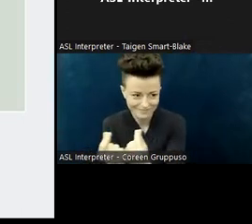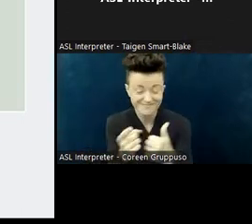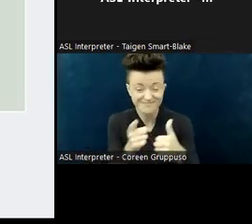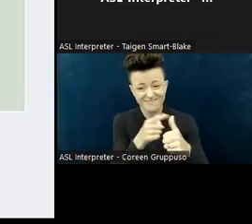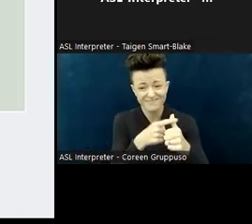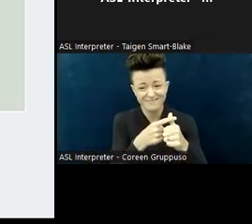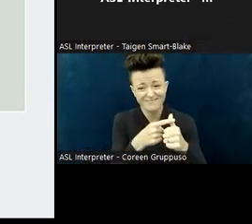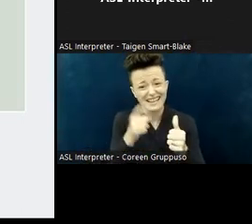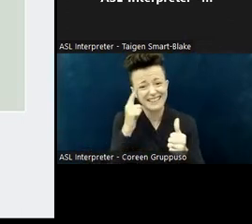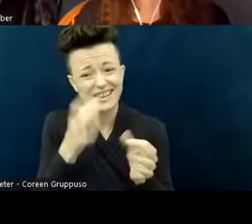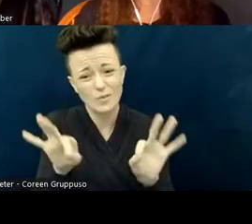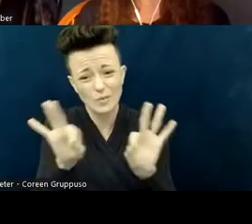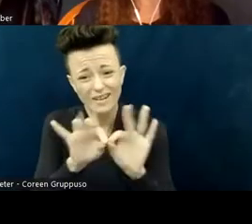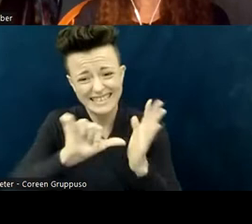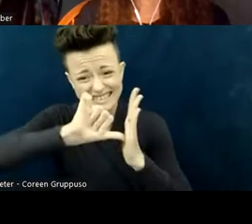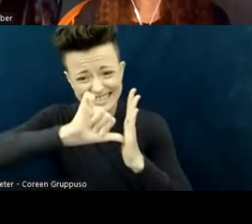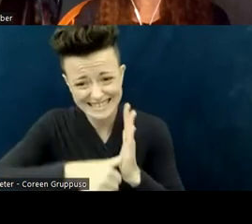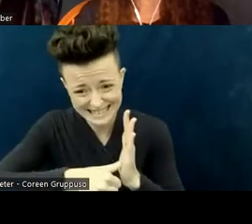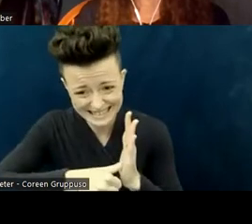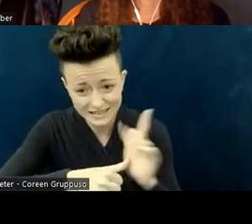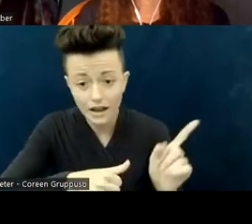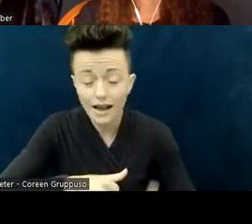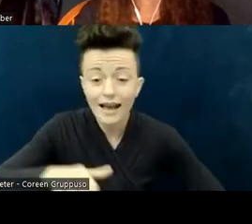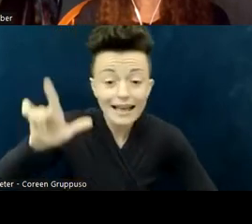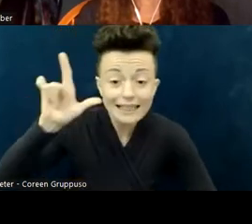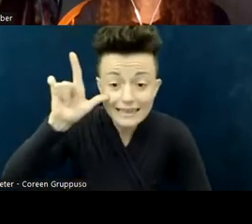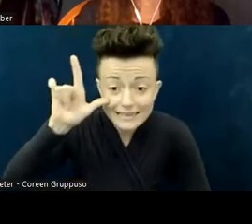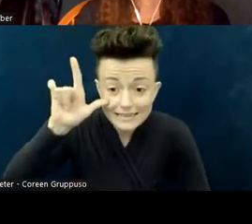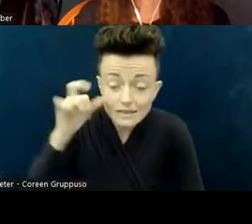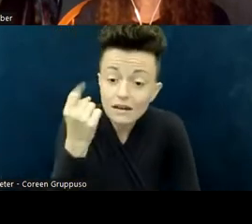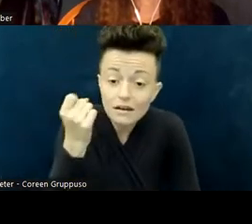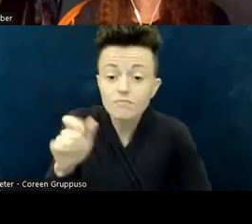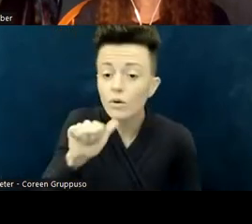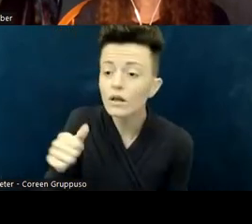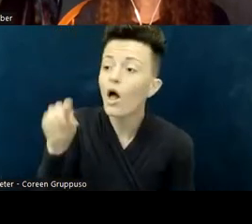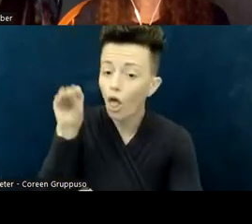Do listen, and not just listen superficially. Listen deeply to what's beneath this.